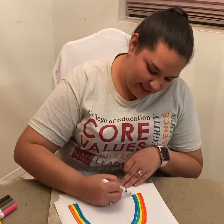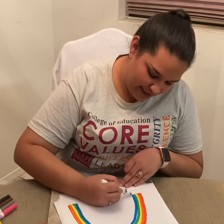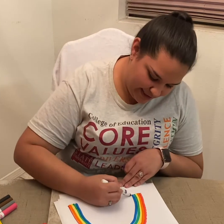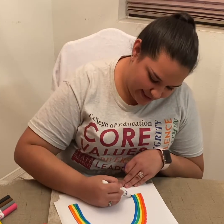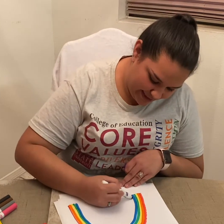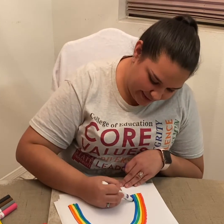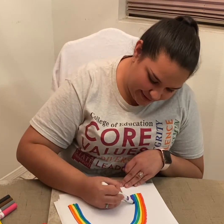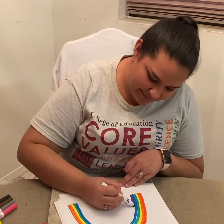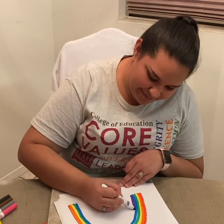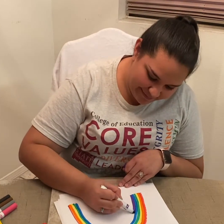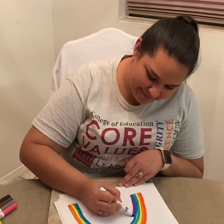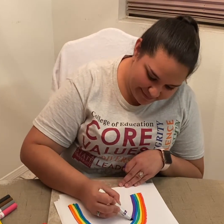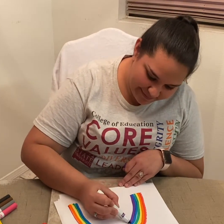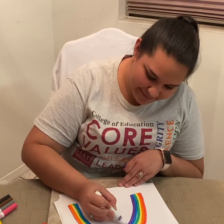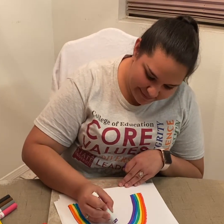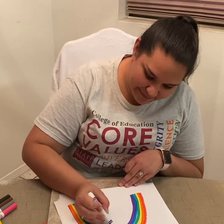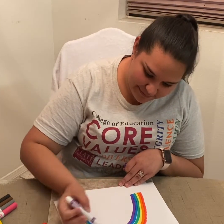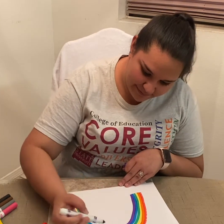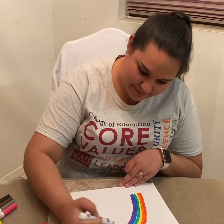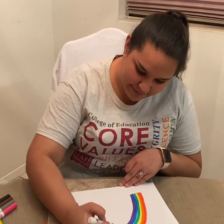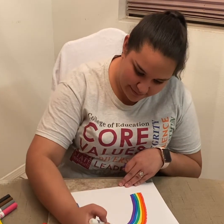Let's color!